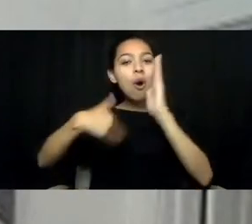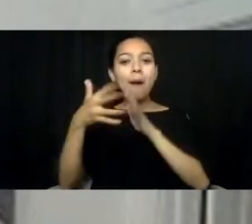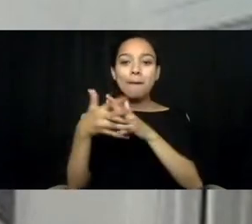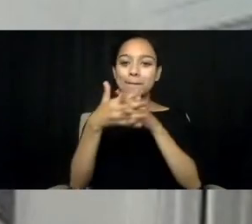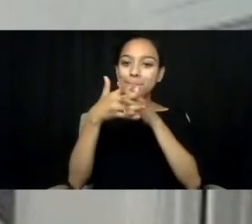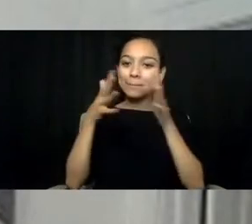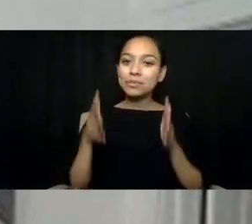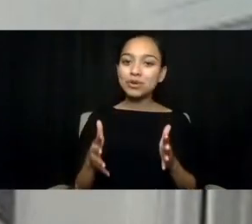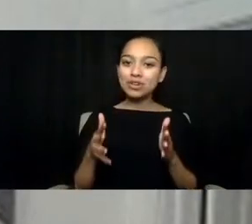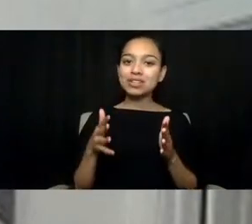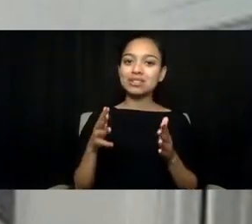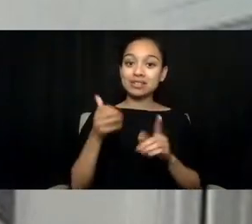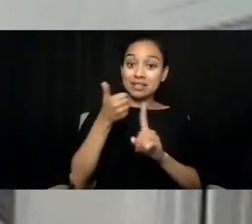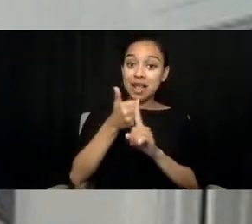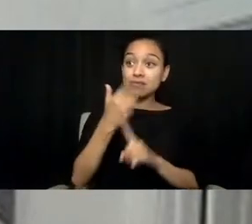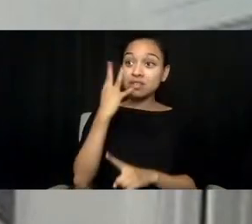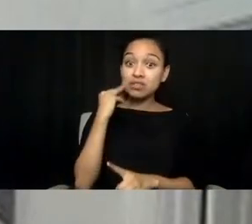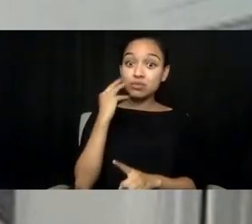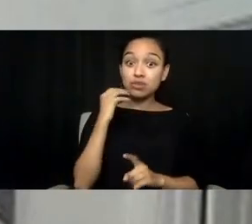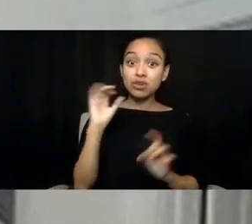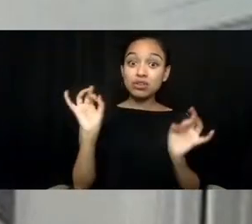will have someone to talk to,